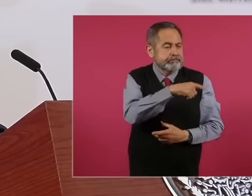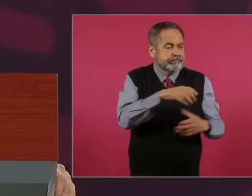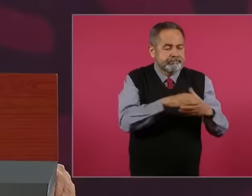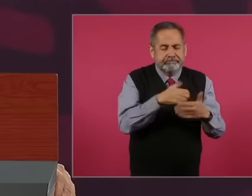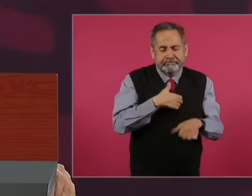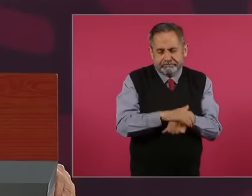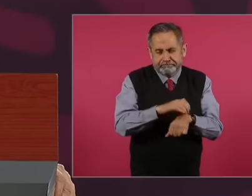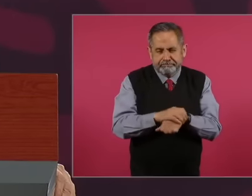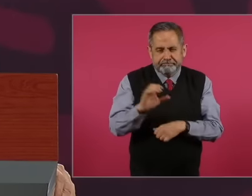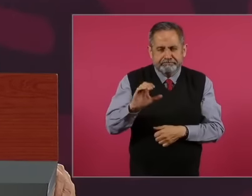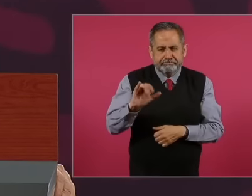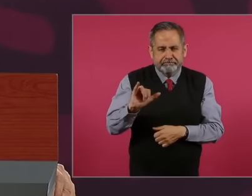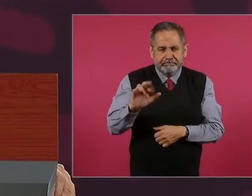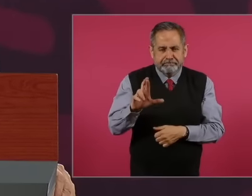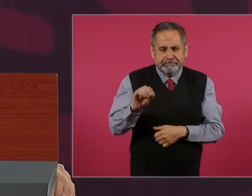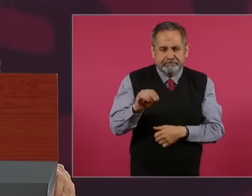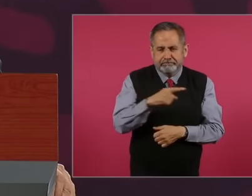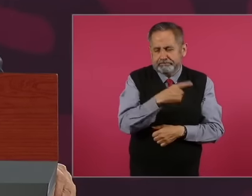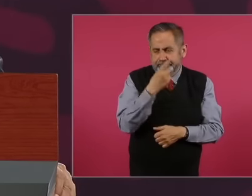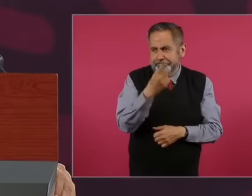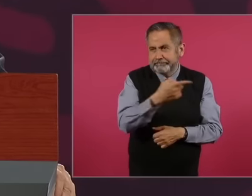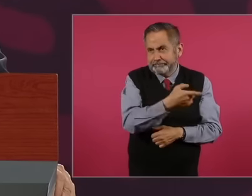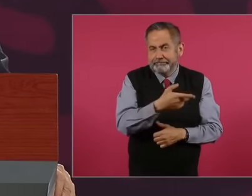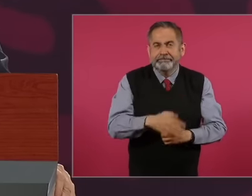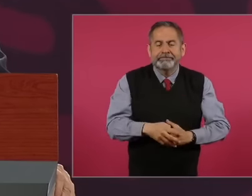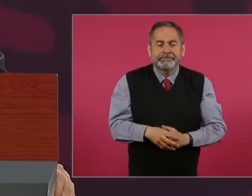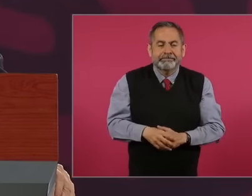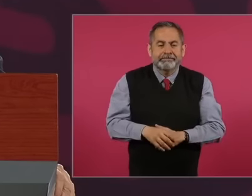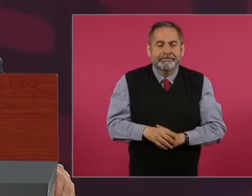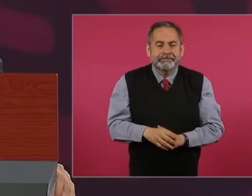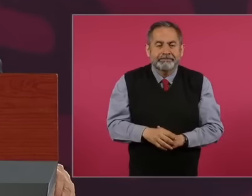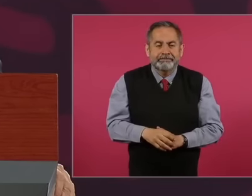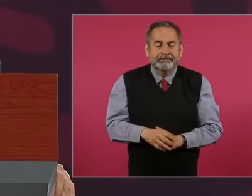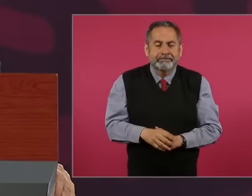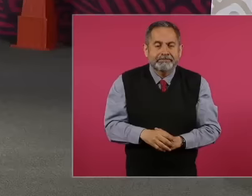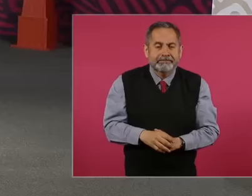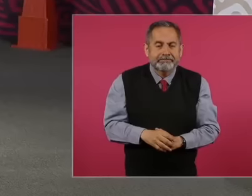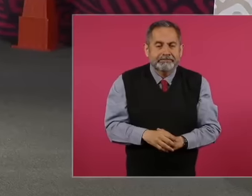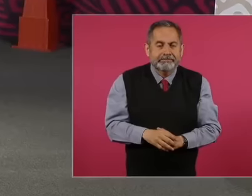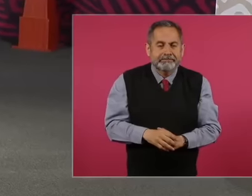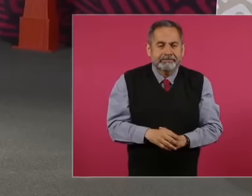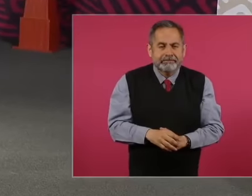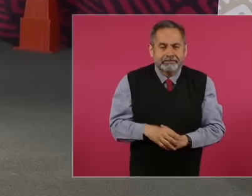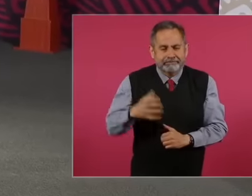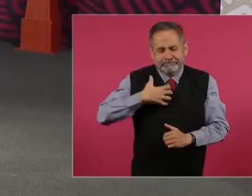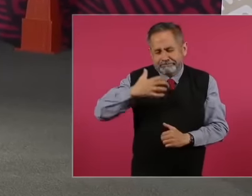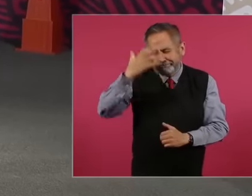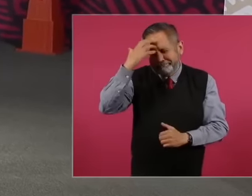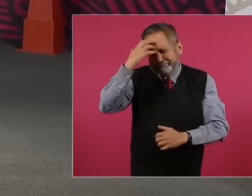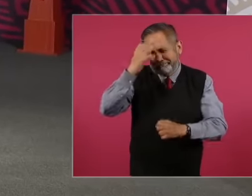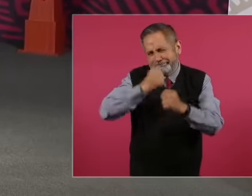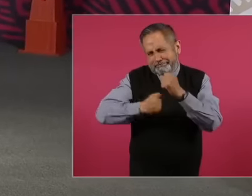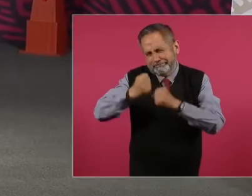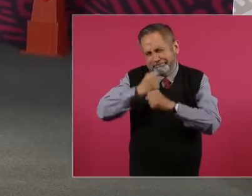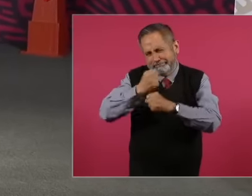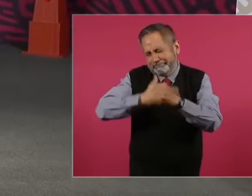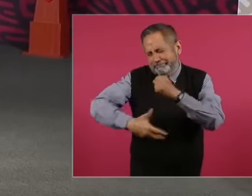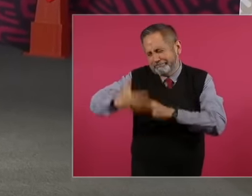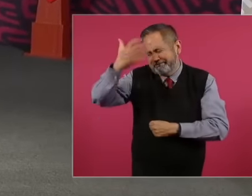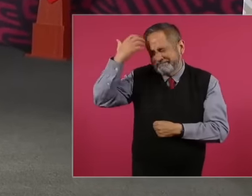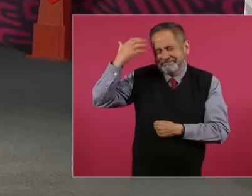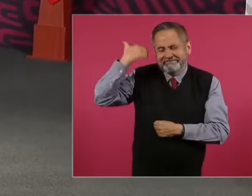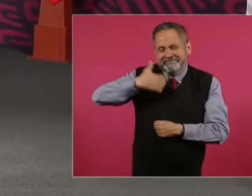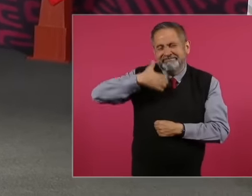eh we have known each other for many years and we have had